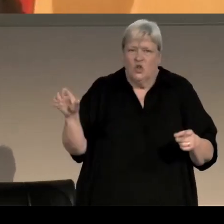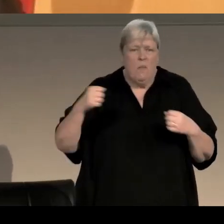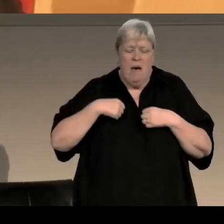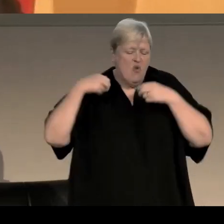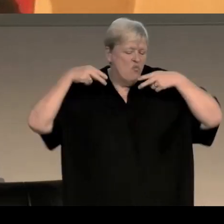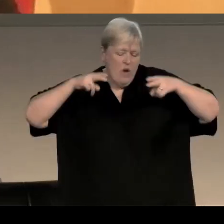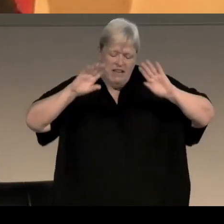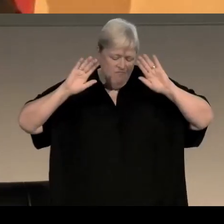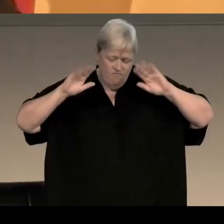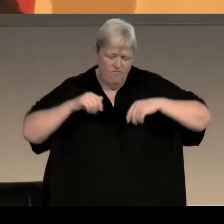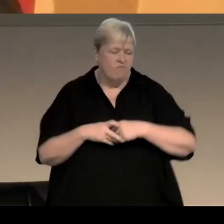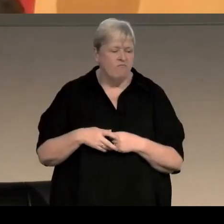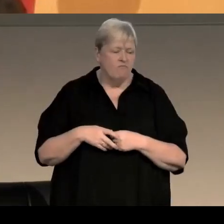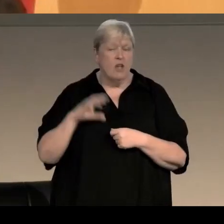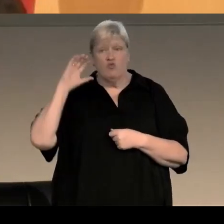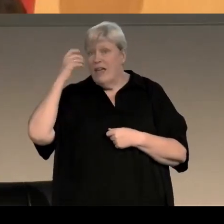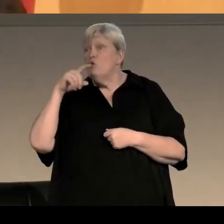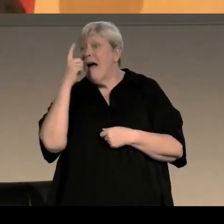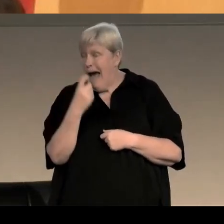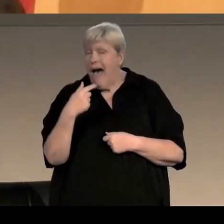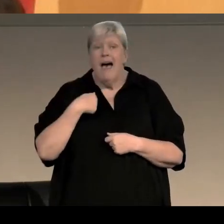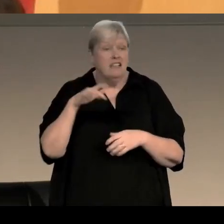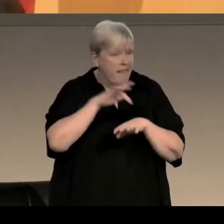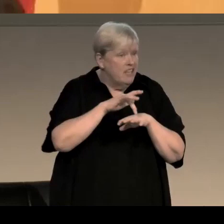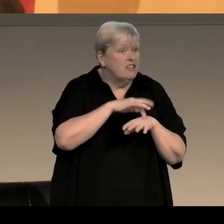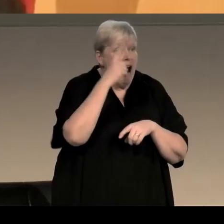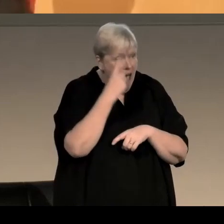it's not how it works for me, I can do radio plays and I can do theatre plays because they're all